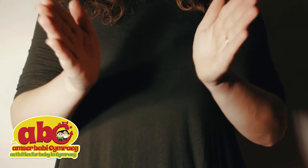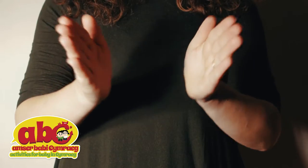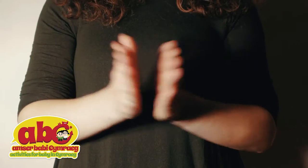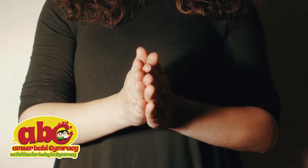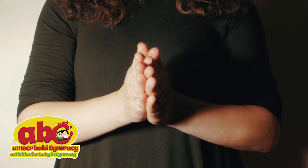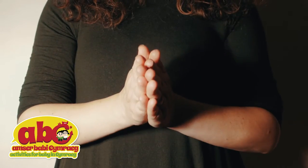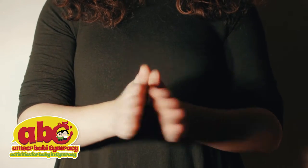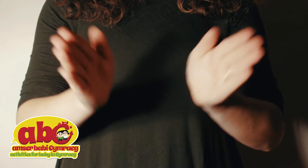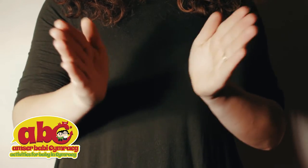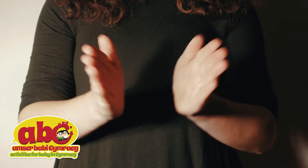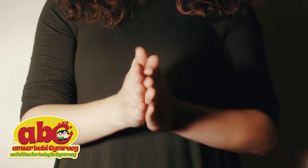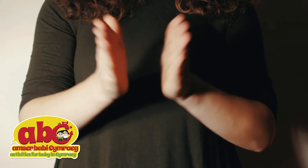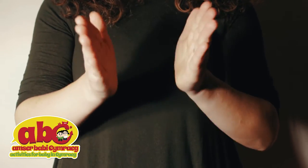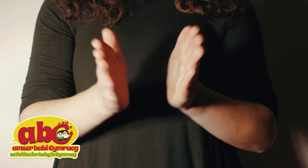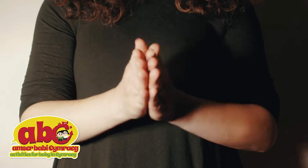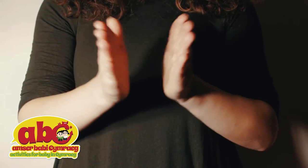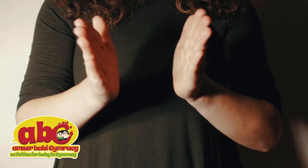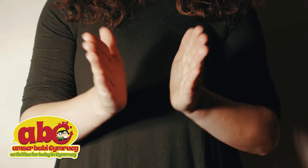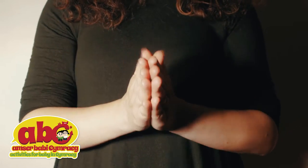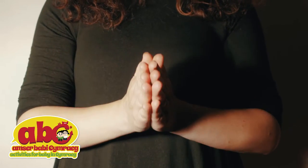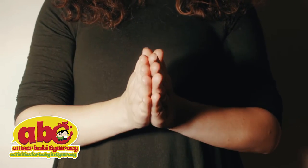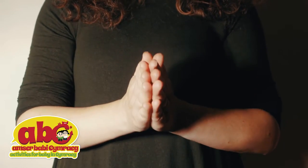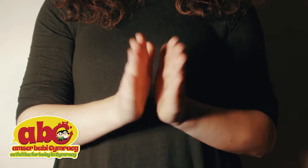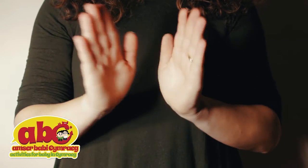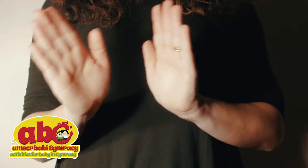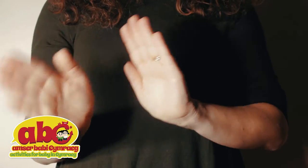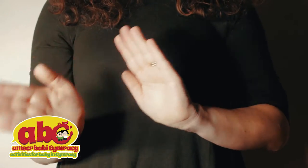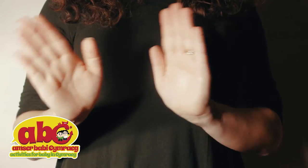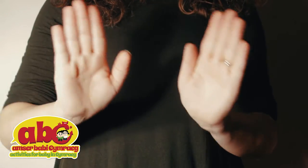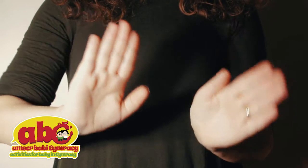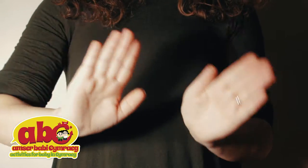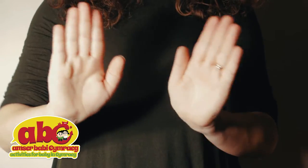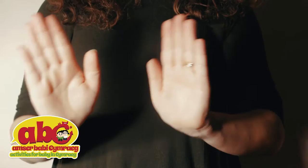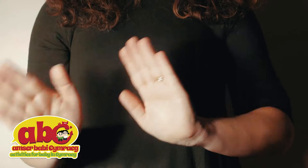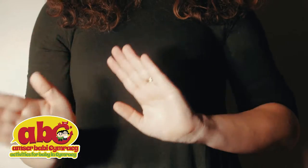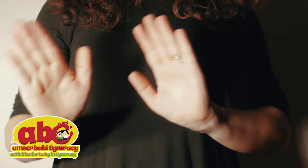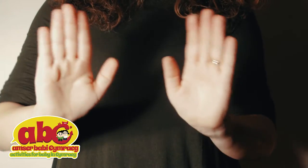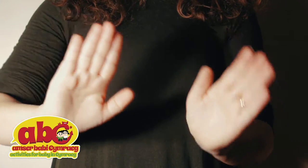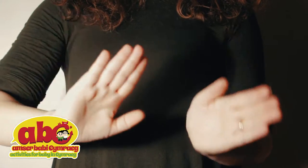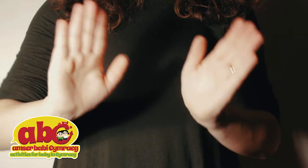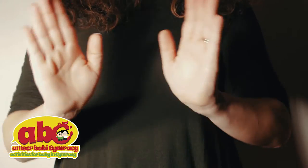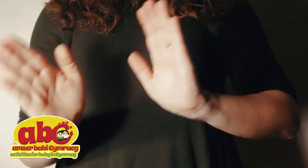and clap, and clap like this. Wave hands,